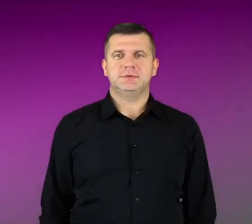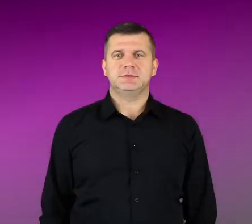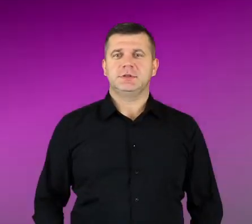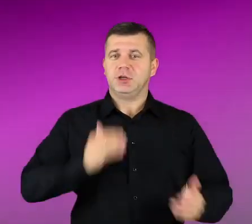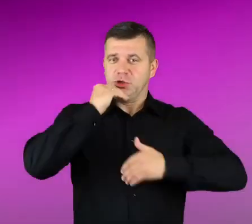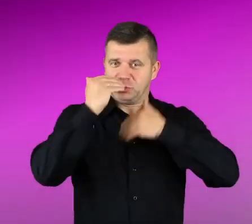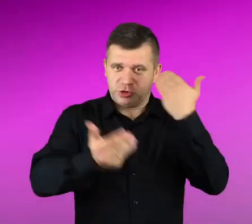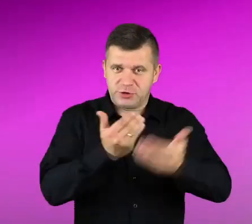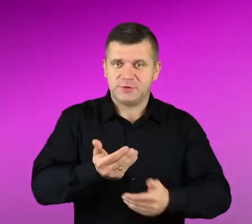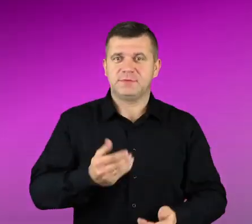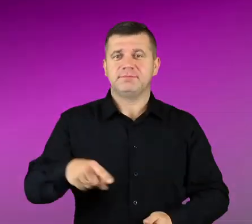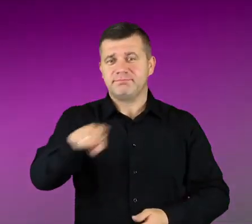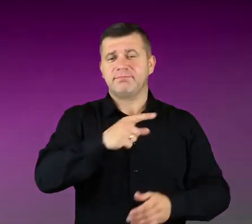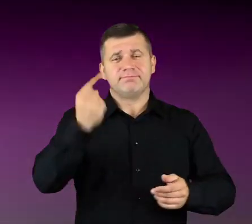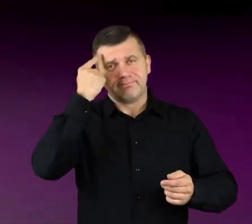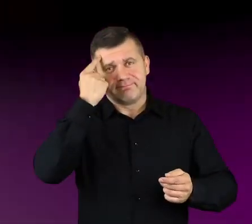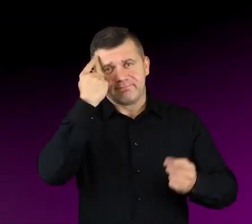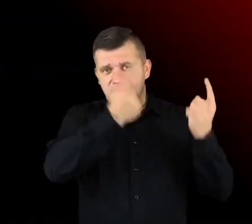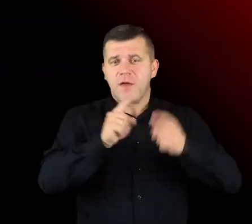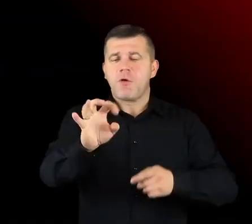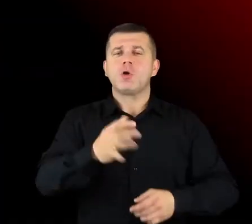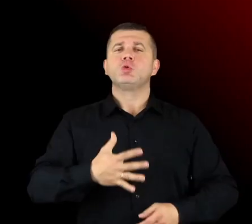My wishes for you: follow your heart.